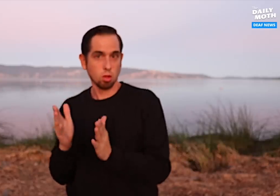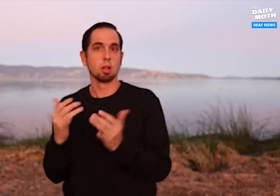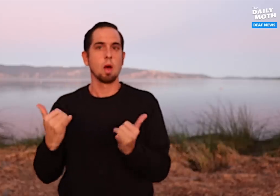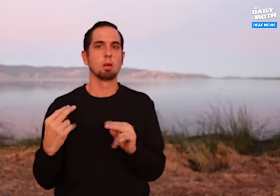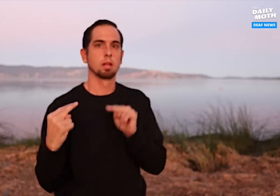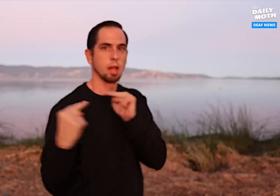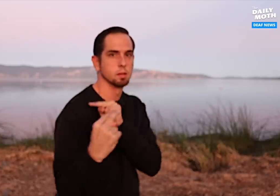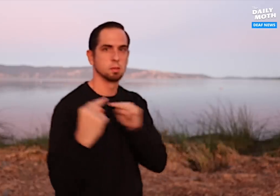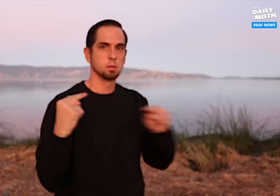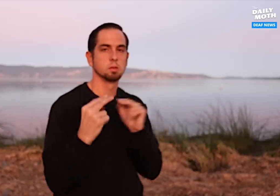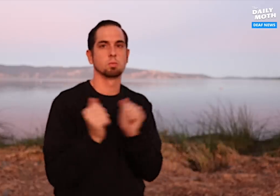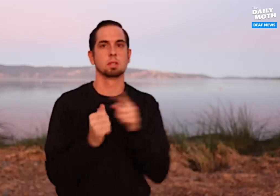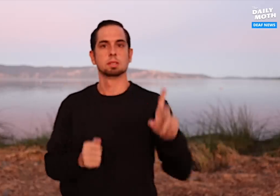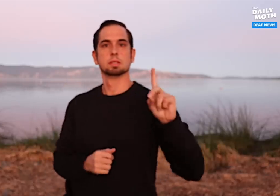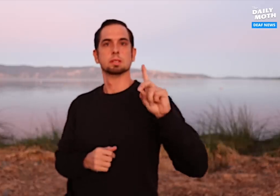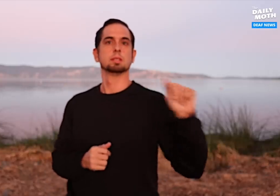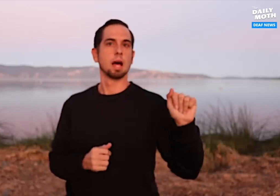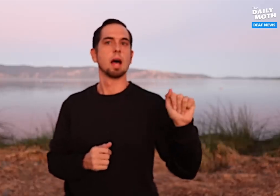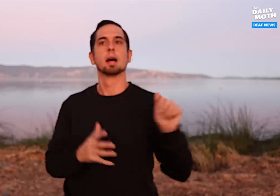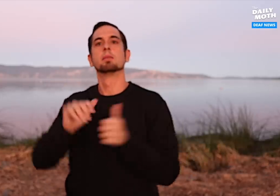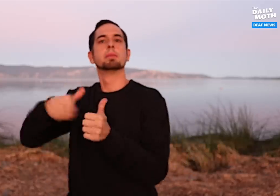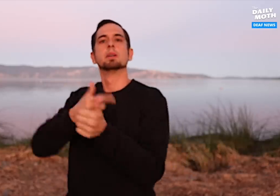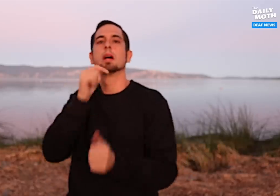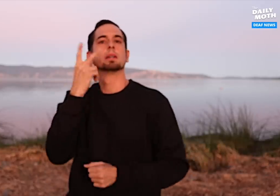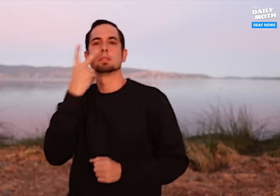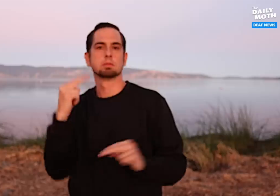negotiating behind the scenes for a guilty plea